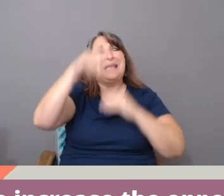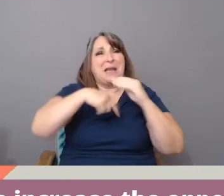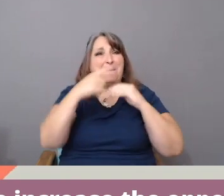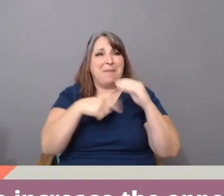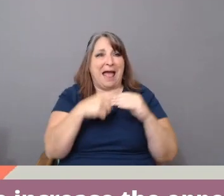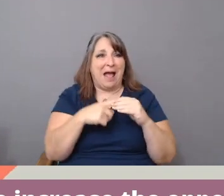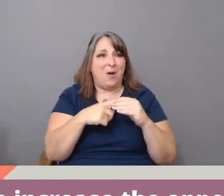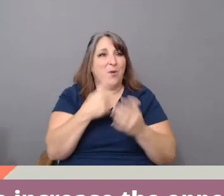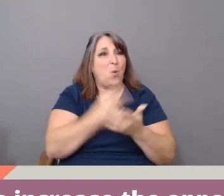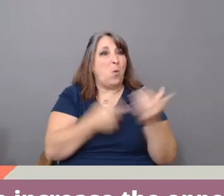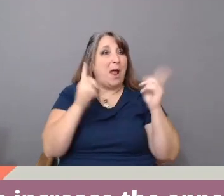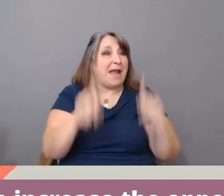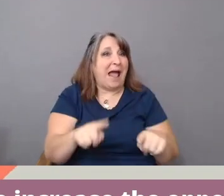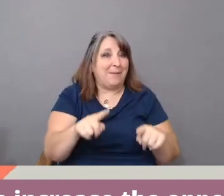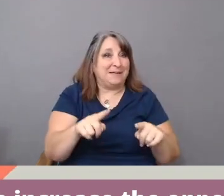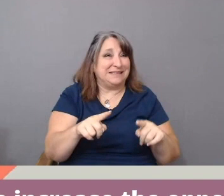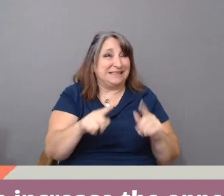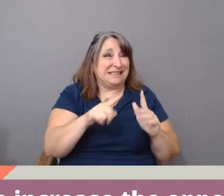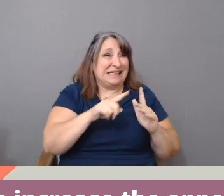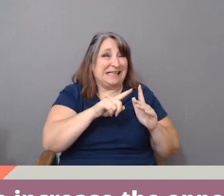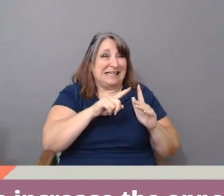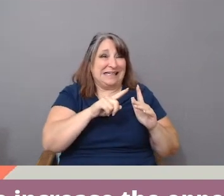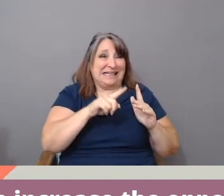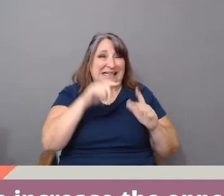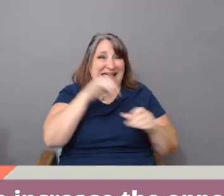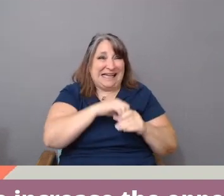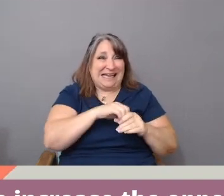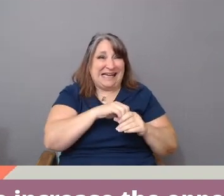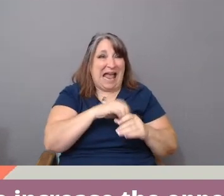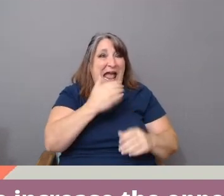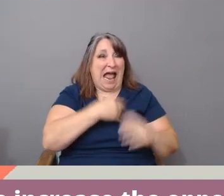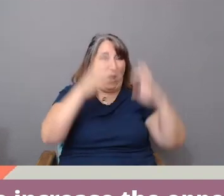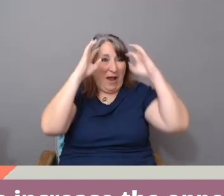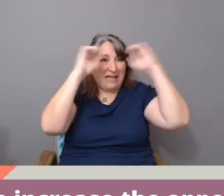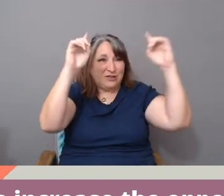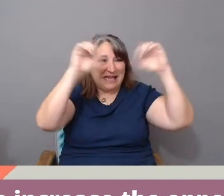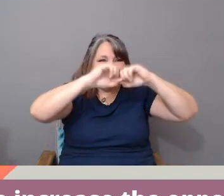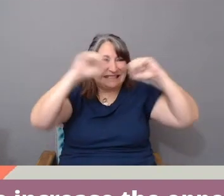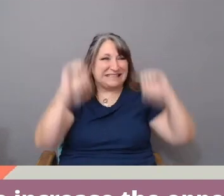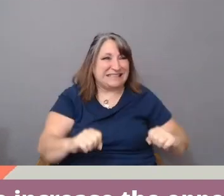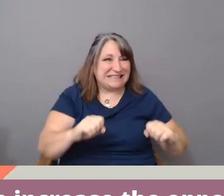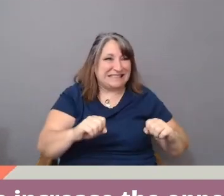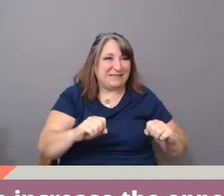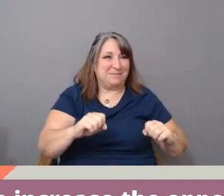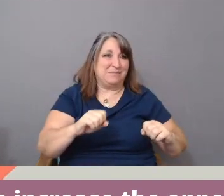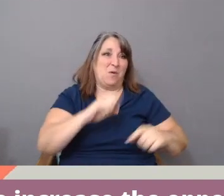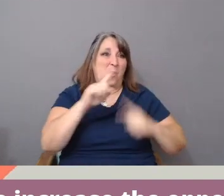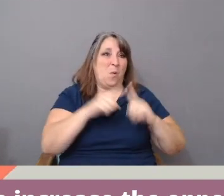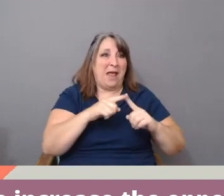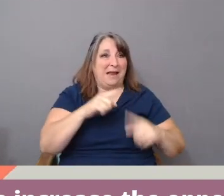what happens early in our education system to us and to-- and to kids, BIPOC kids.